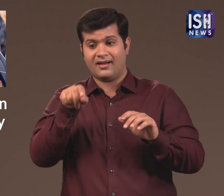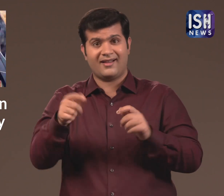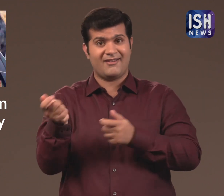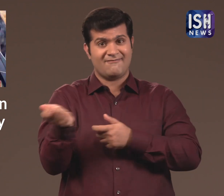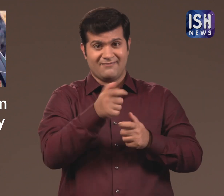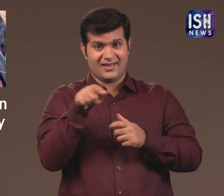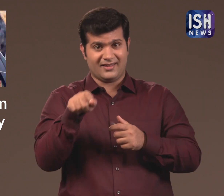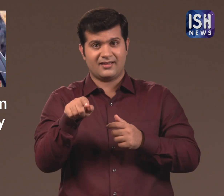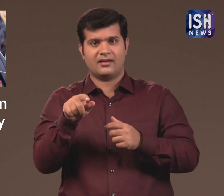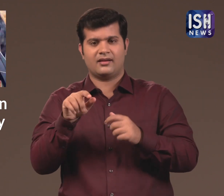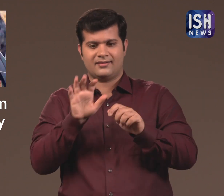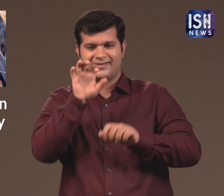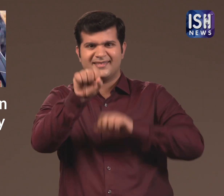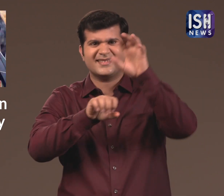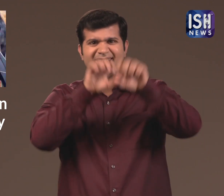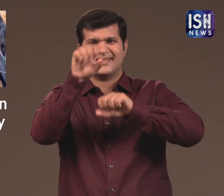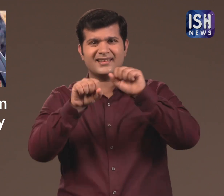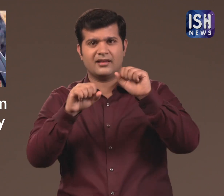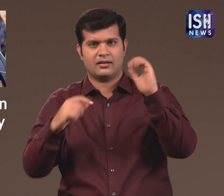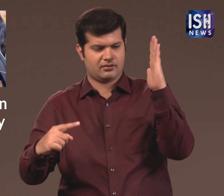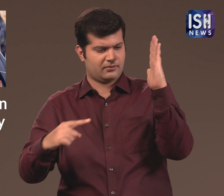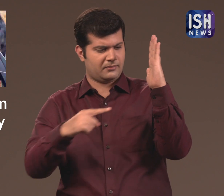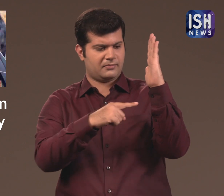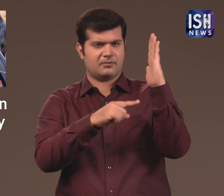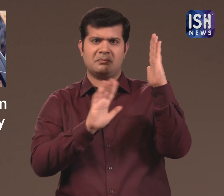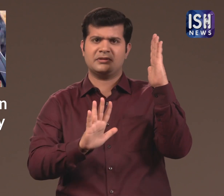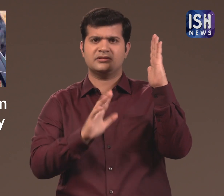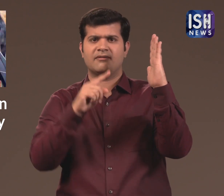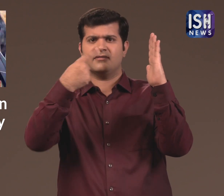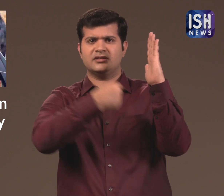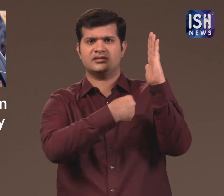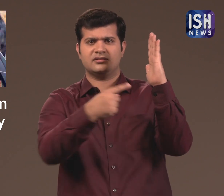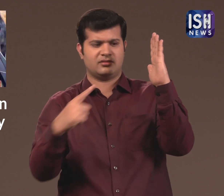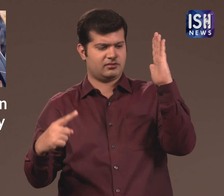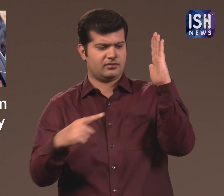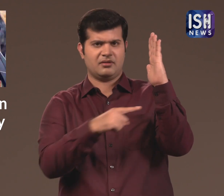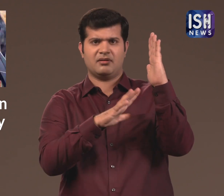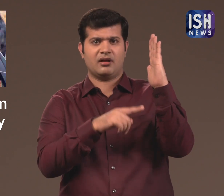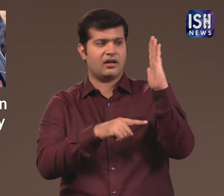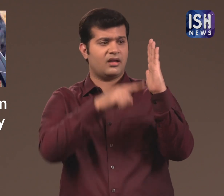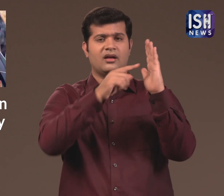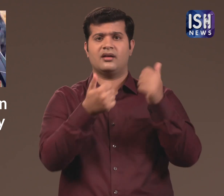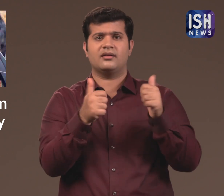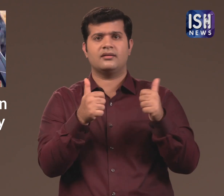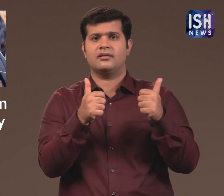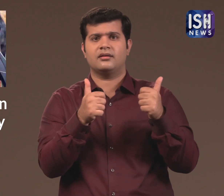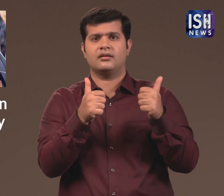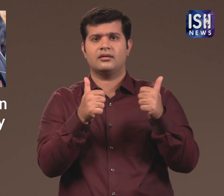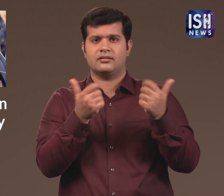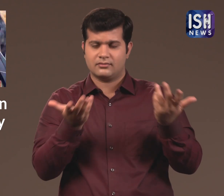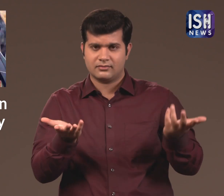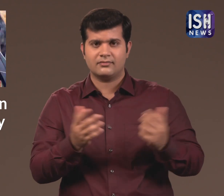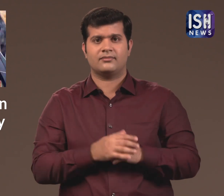but their ladders only reached the first floor. It could not reach the third floor.